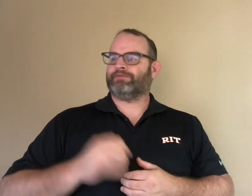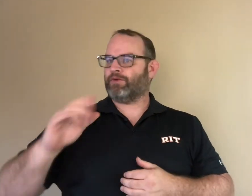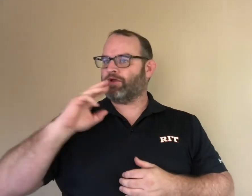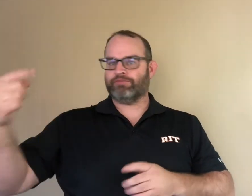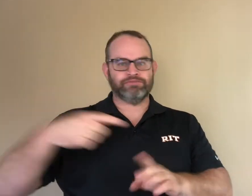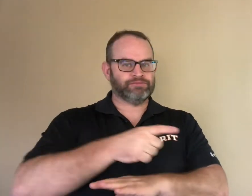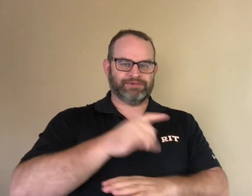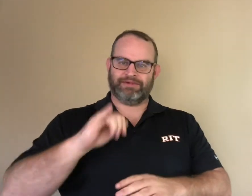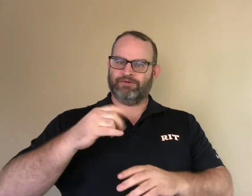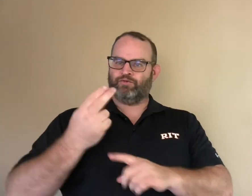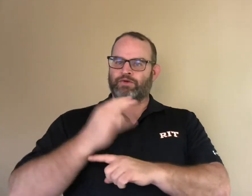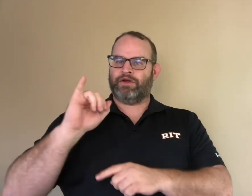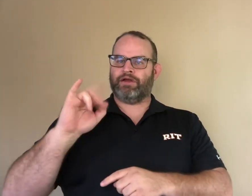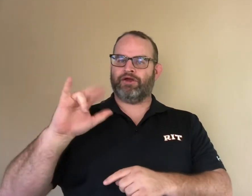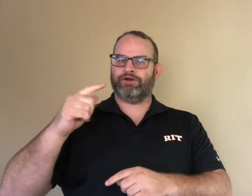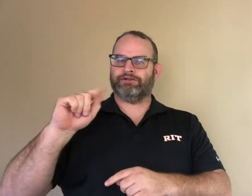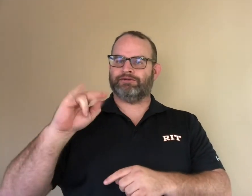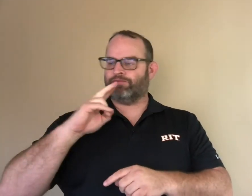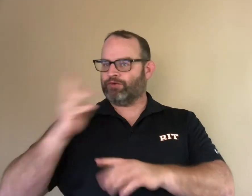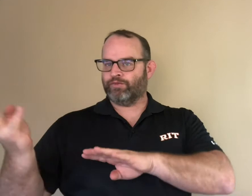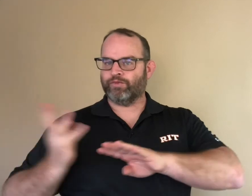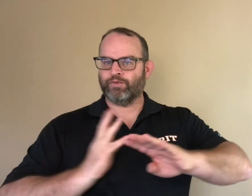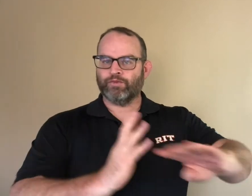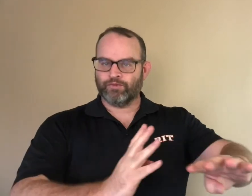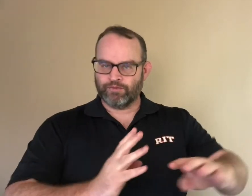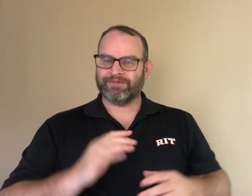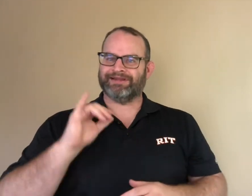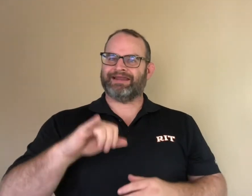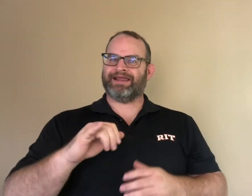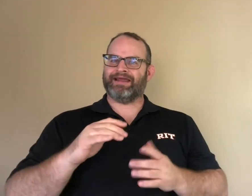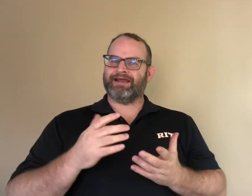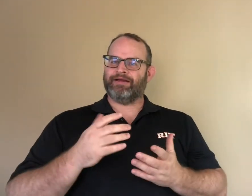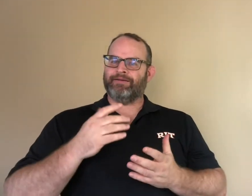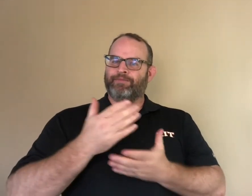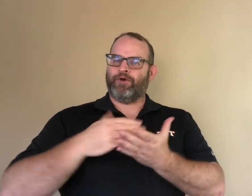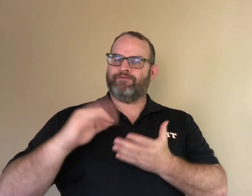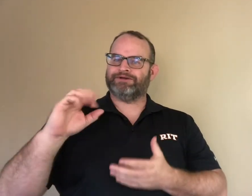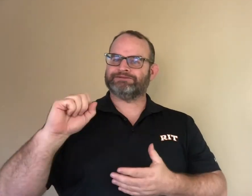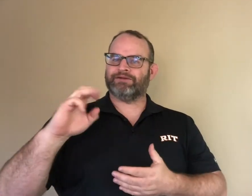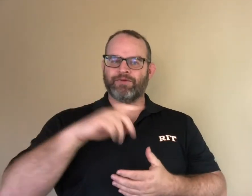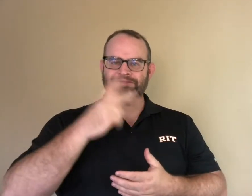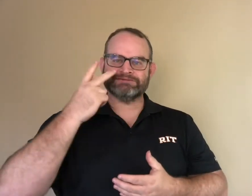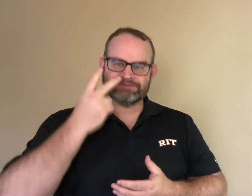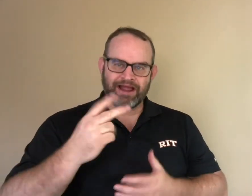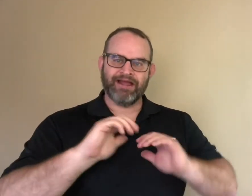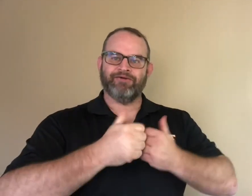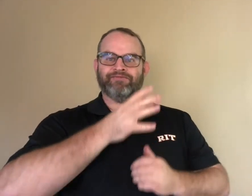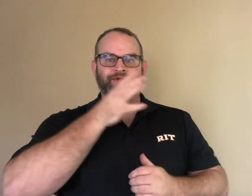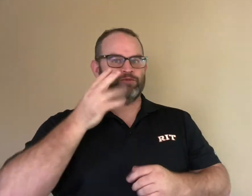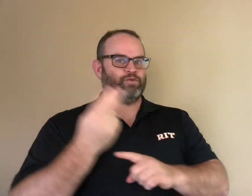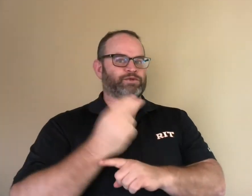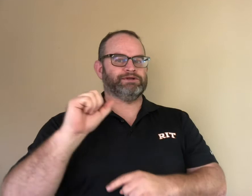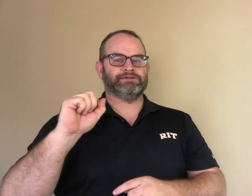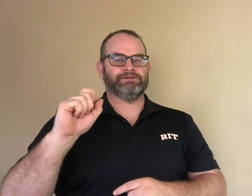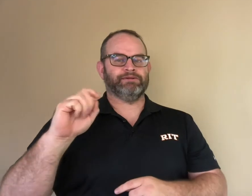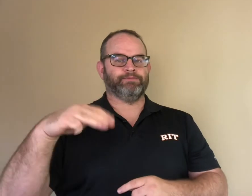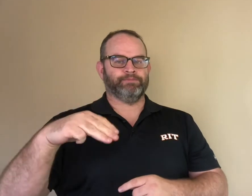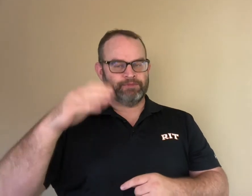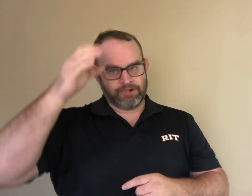Farmers use irrigation systems to bring water to their crops. That is a STEM concept that children can learn from the story.